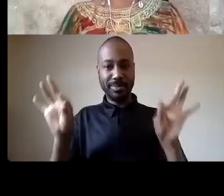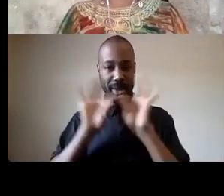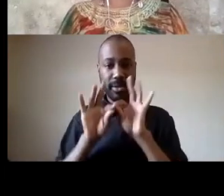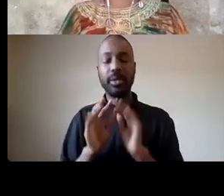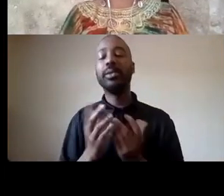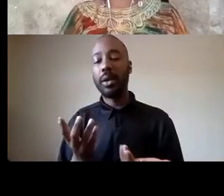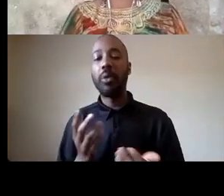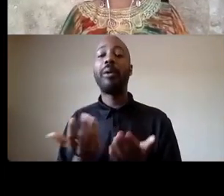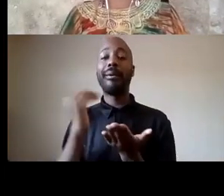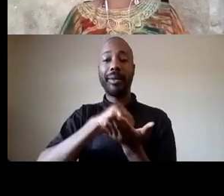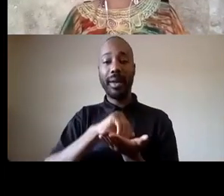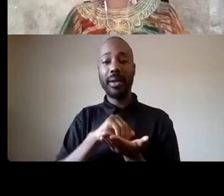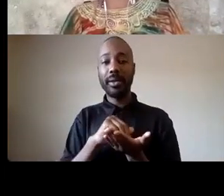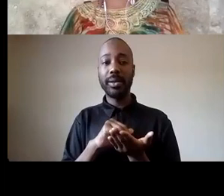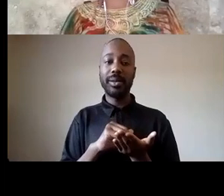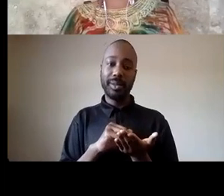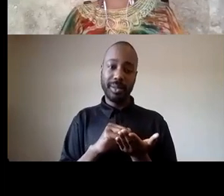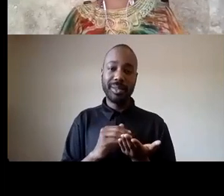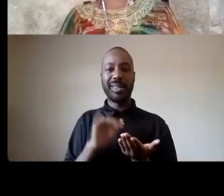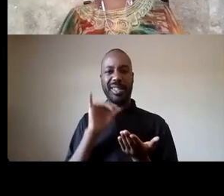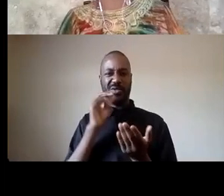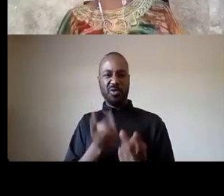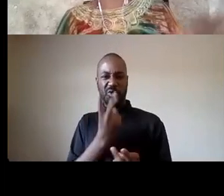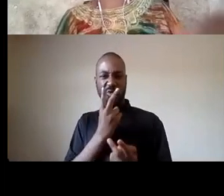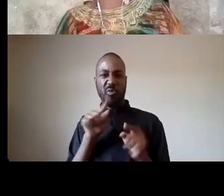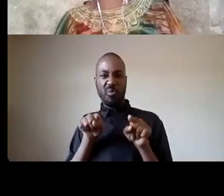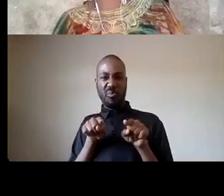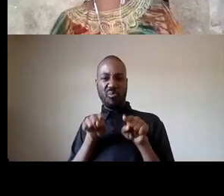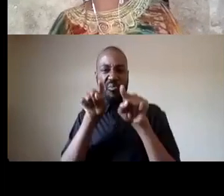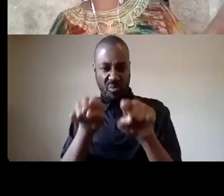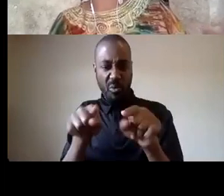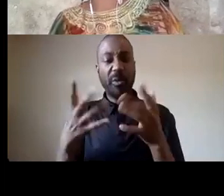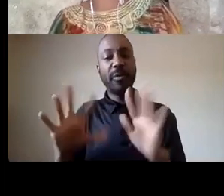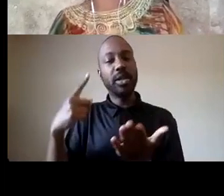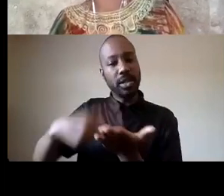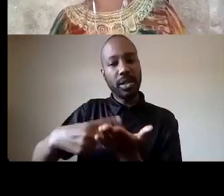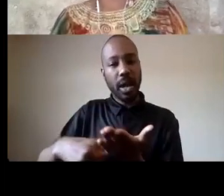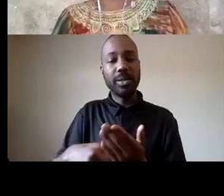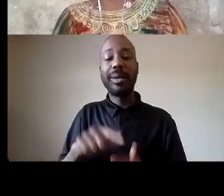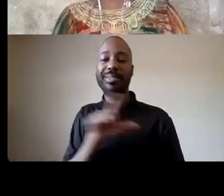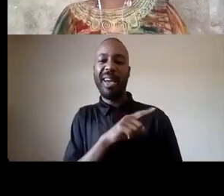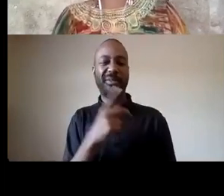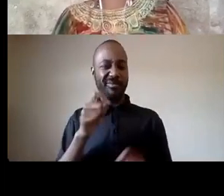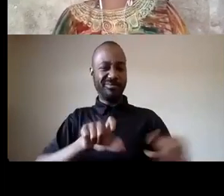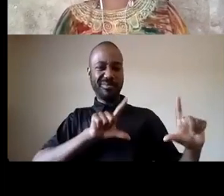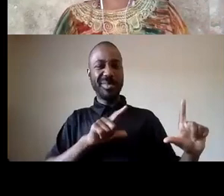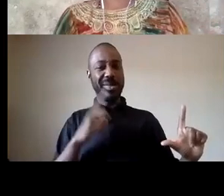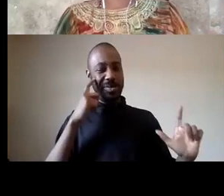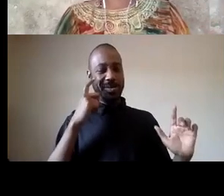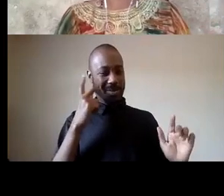um those kind of two parallel tracks that we talked about on the left you see this beautiful drawing of our three co-founders